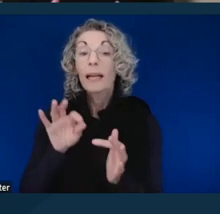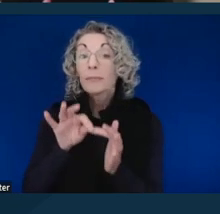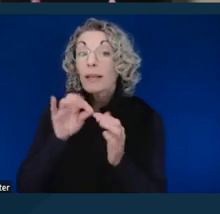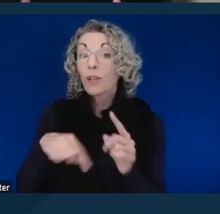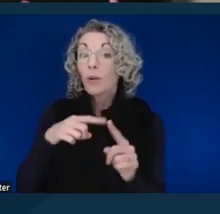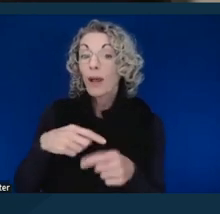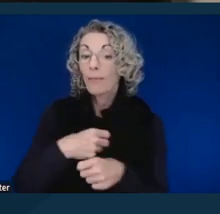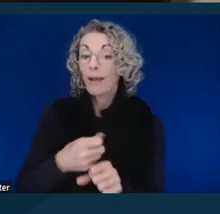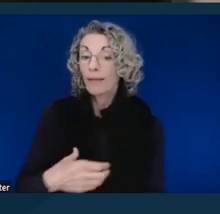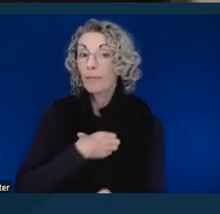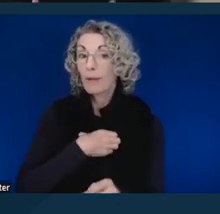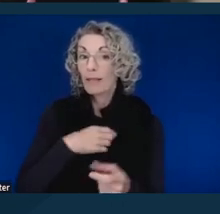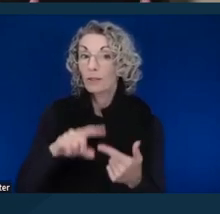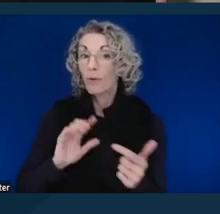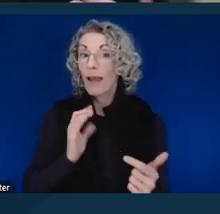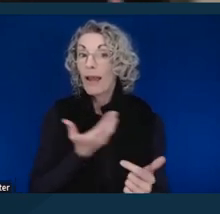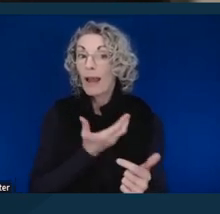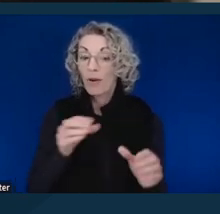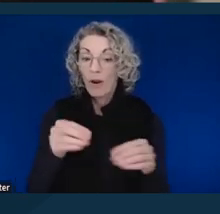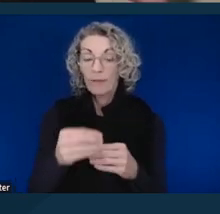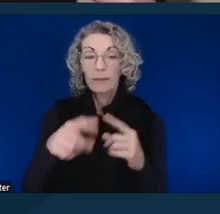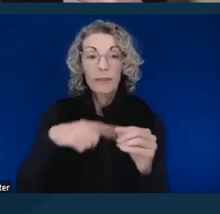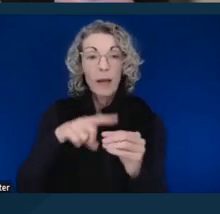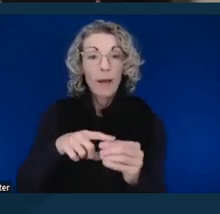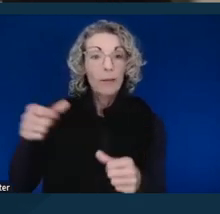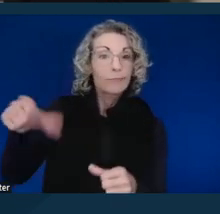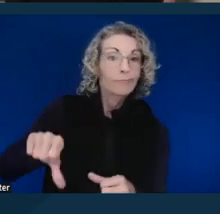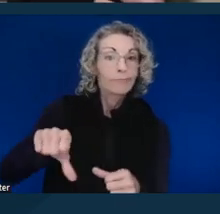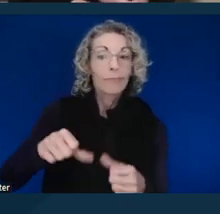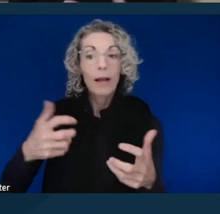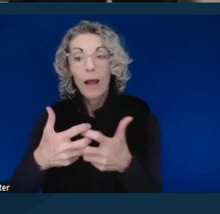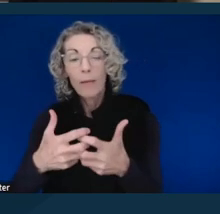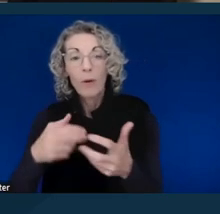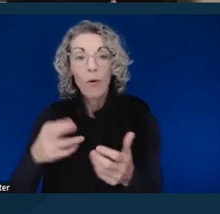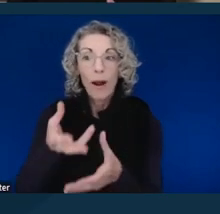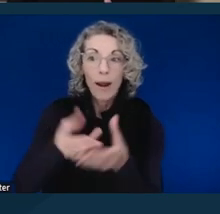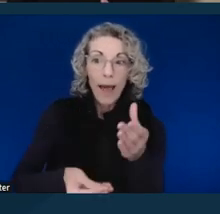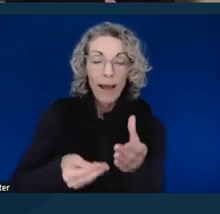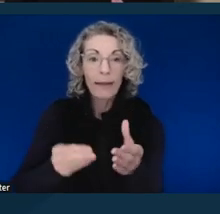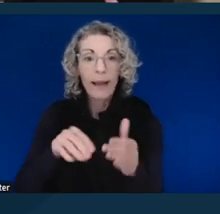to our office on denials of accommodation, or lack of access or anything of the like.